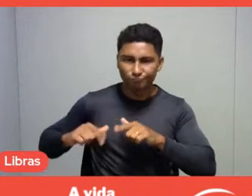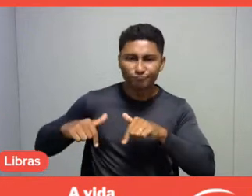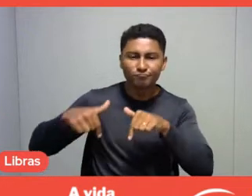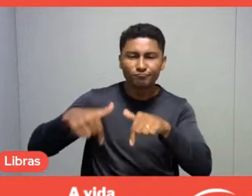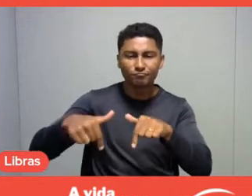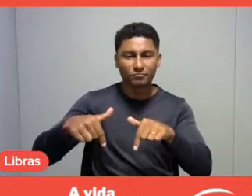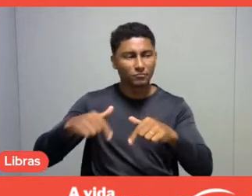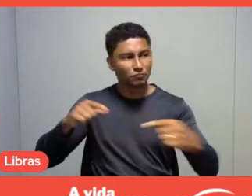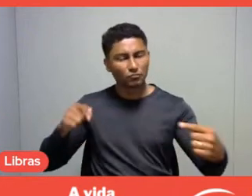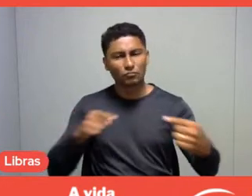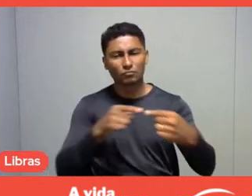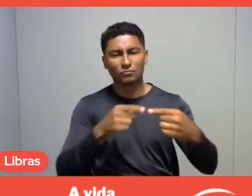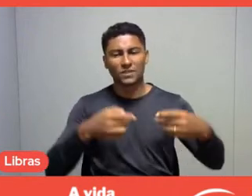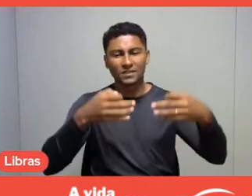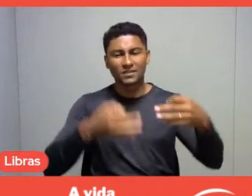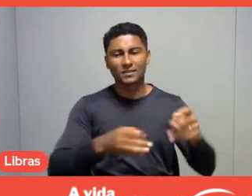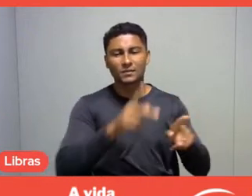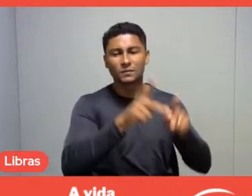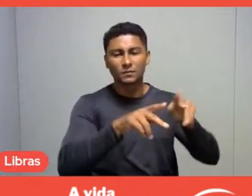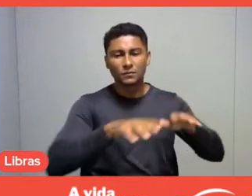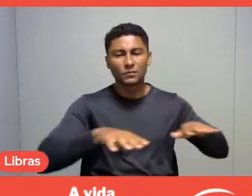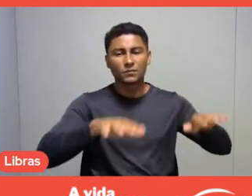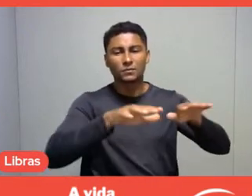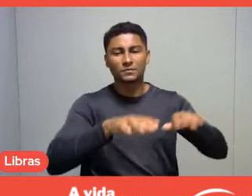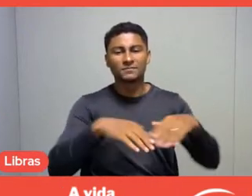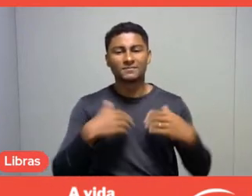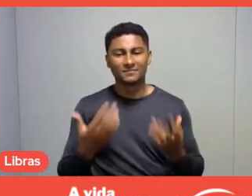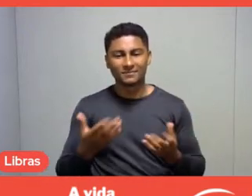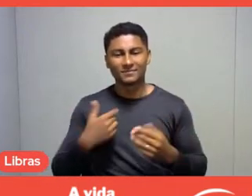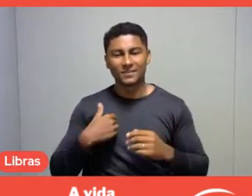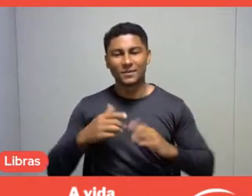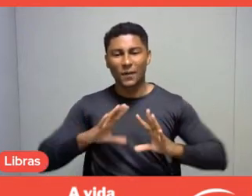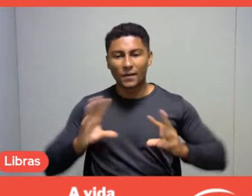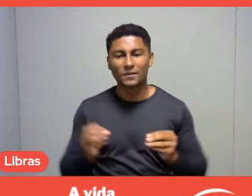In this way, I close my participation in a very objective way,